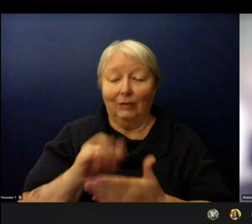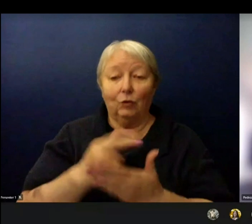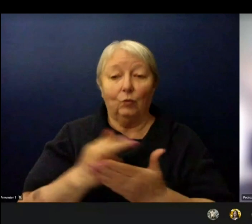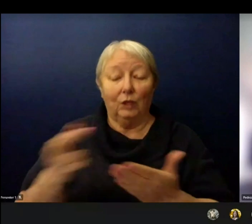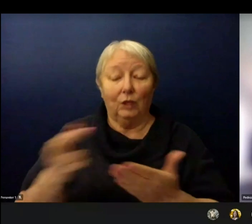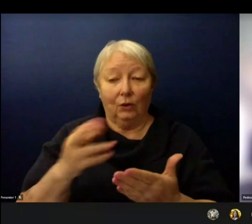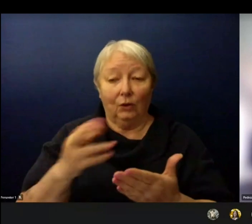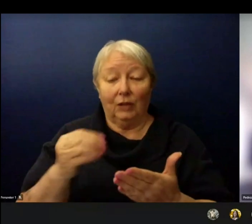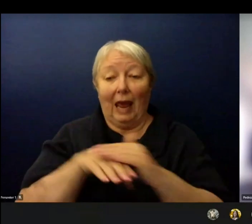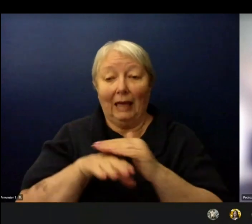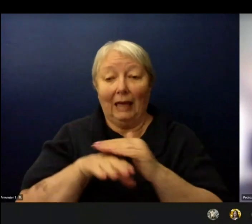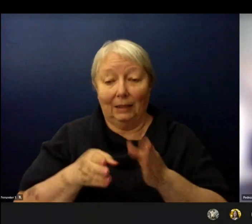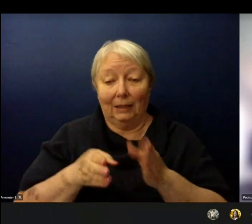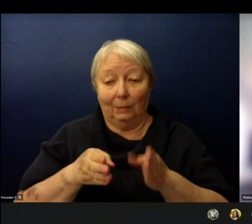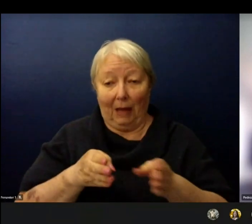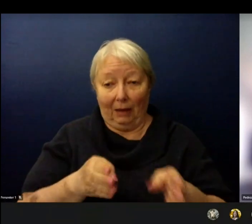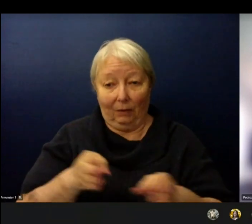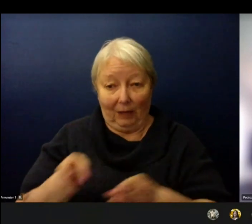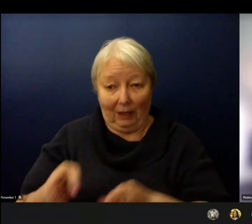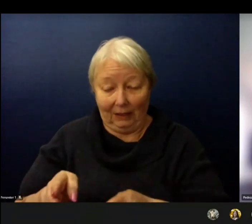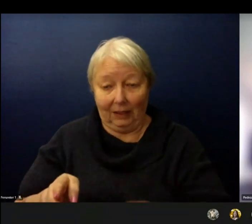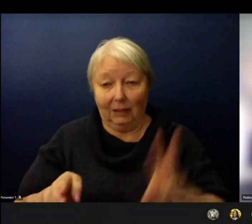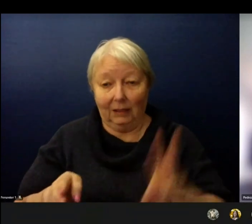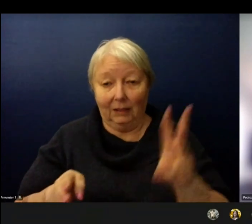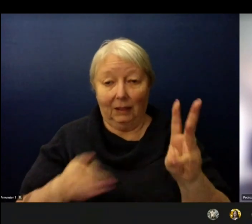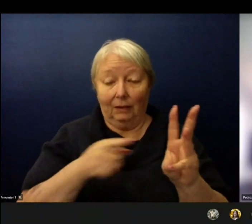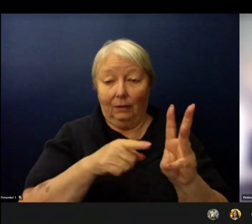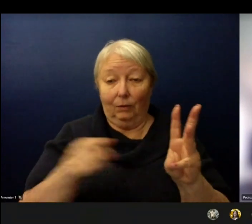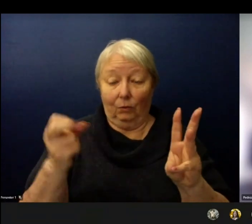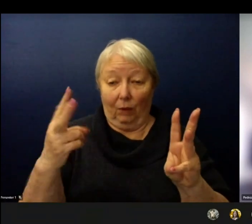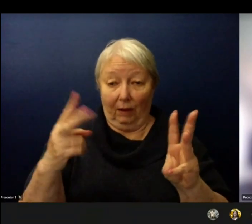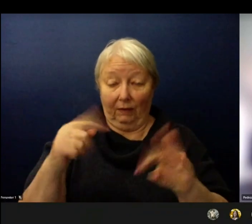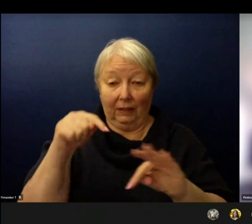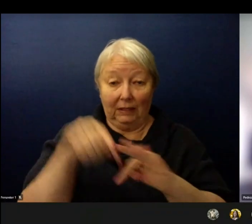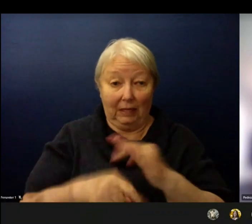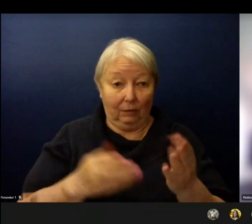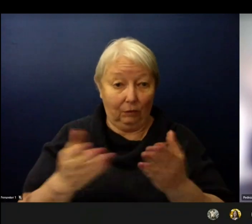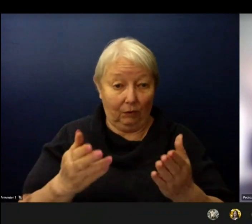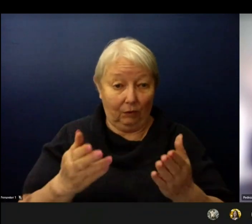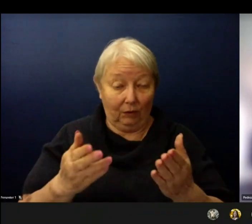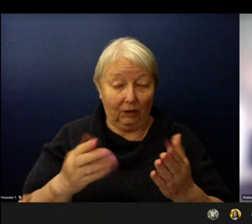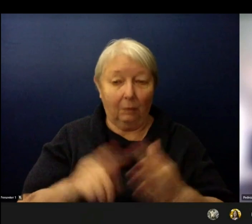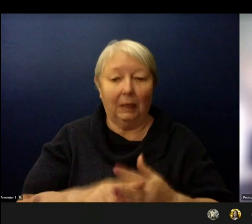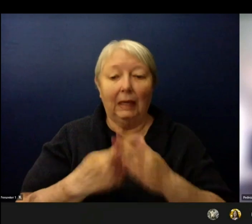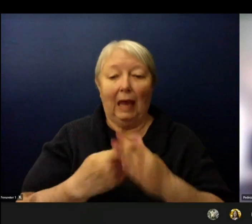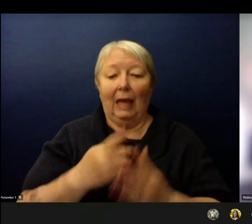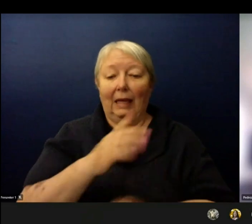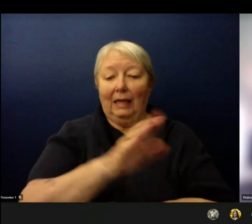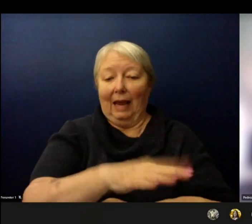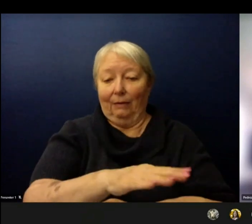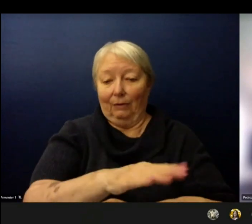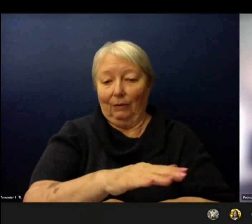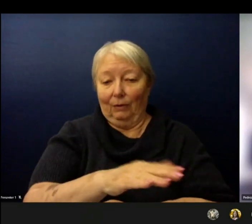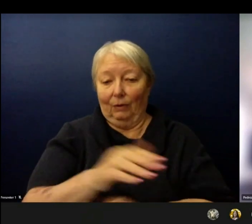6-12 intensive service pathways began today for secondary in the afternoons with some K-8’s that had a morning cohort